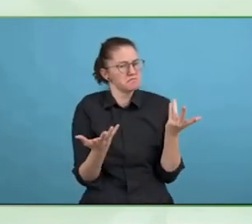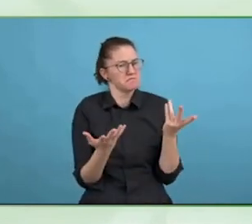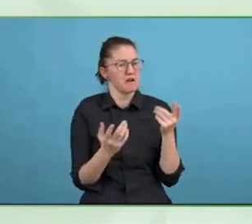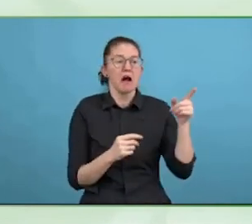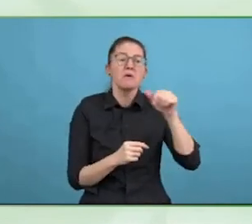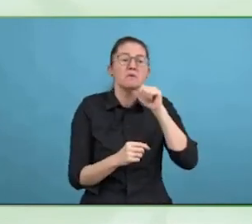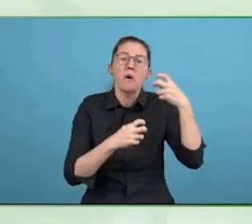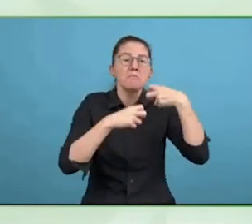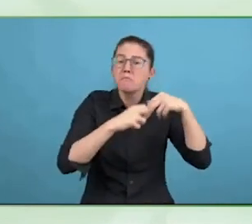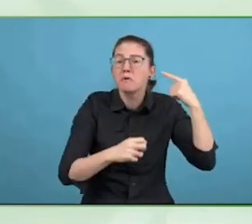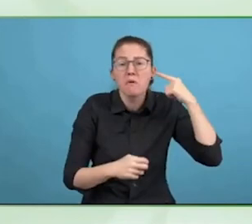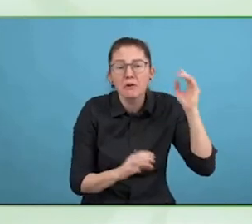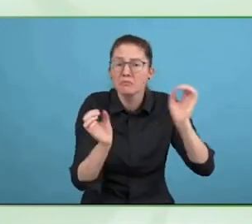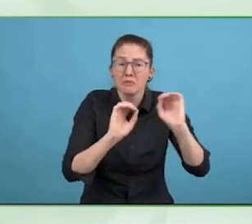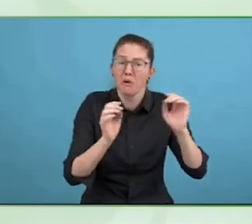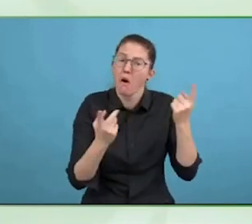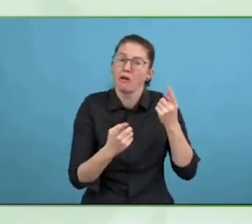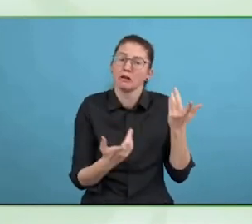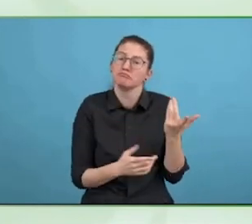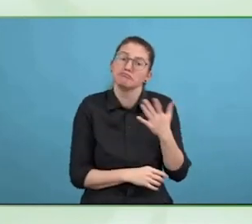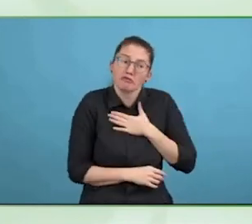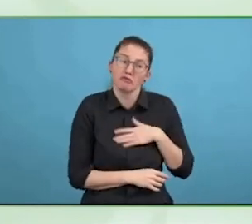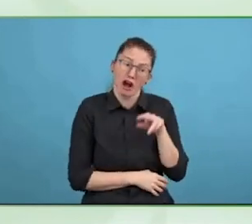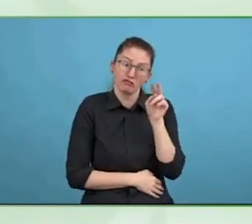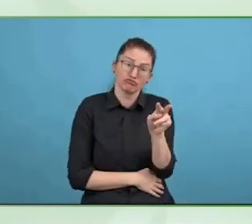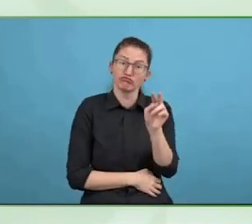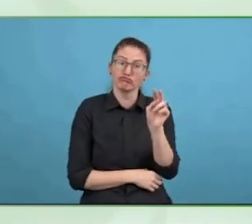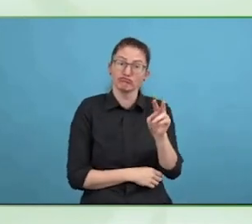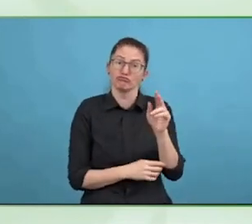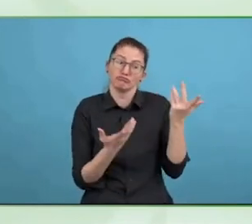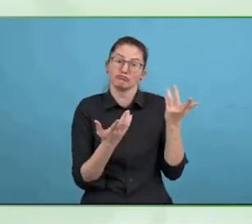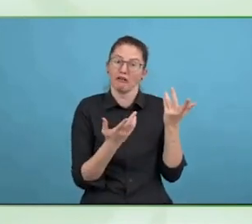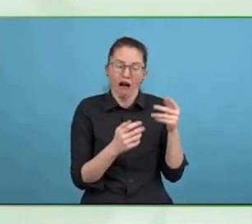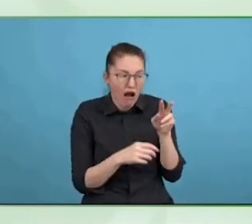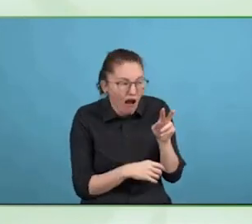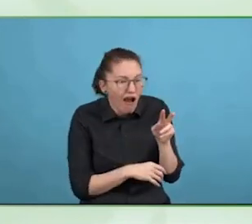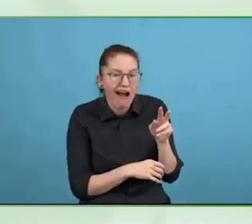compete, one has to be really thinking about innovation